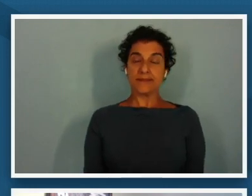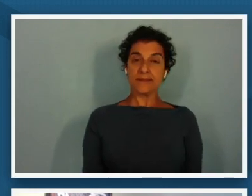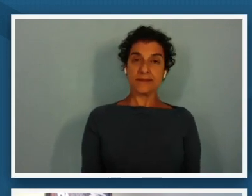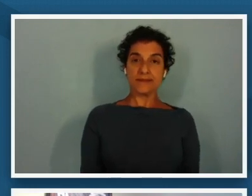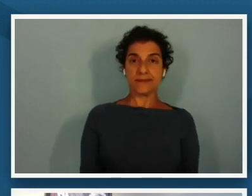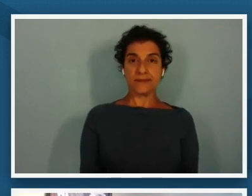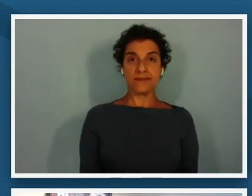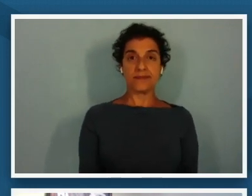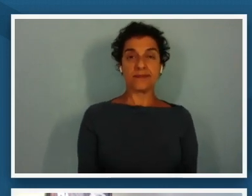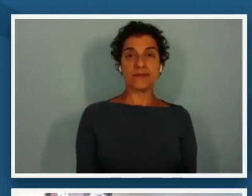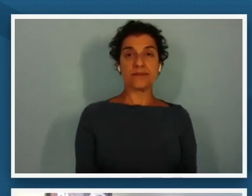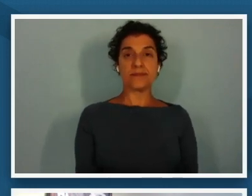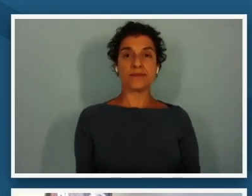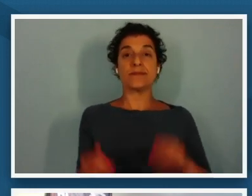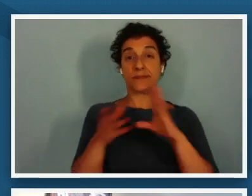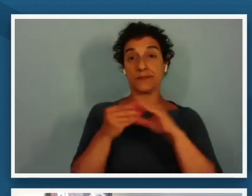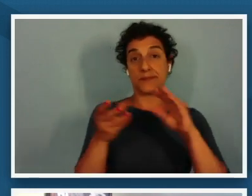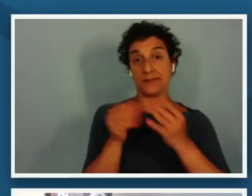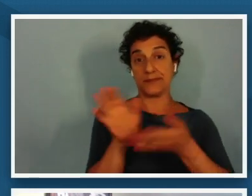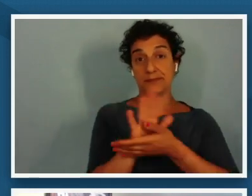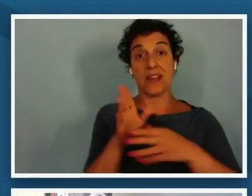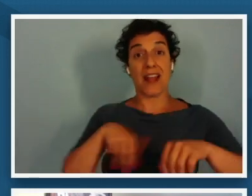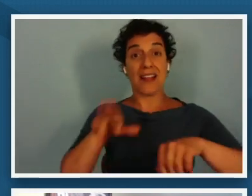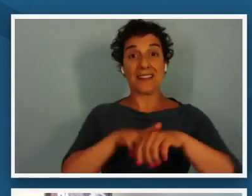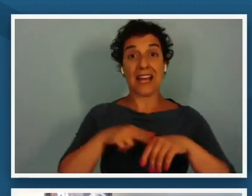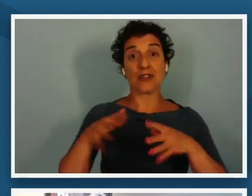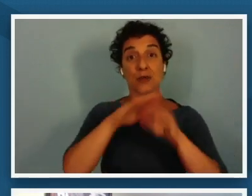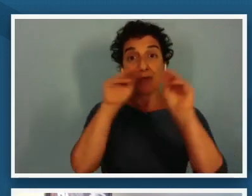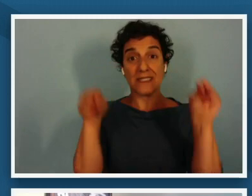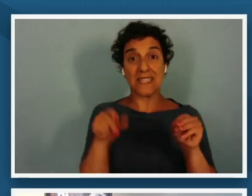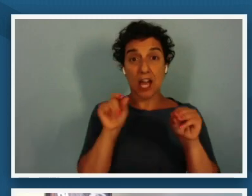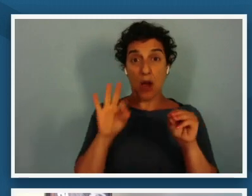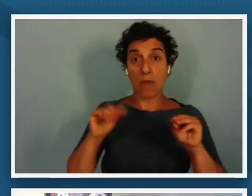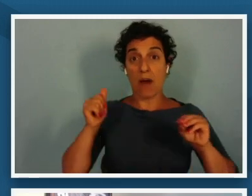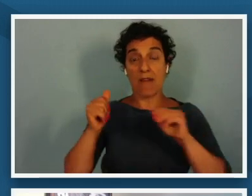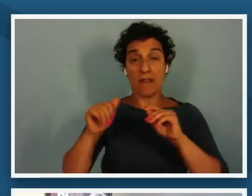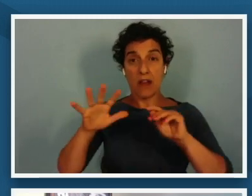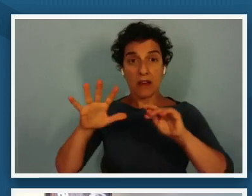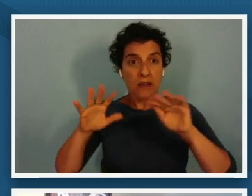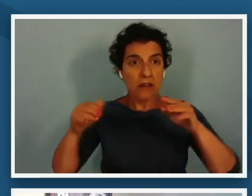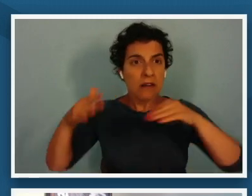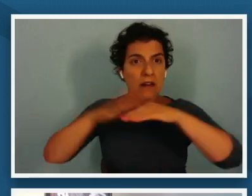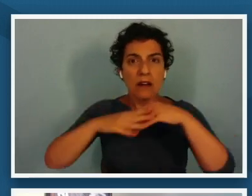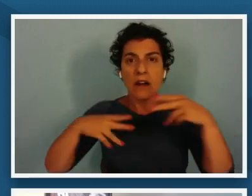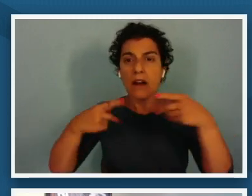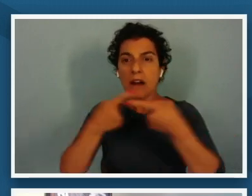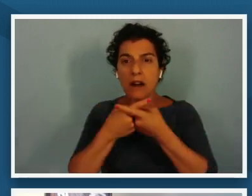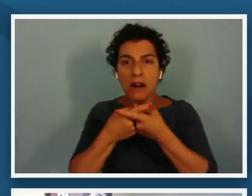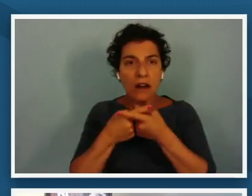the national museum of african american history 1866 has an exhibition on